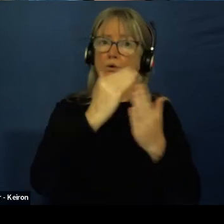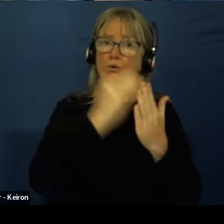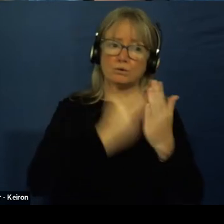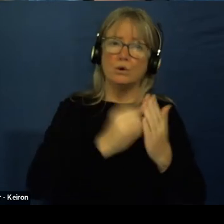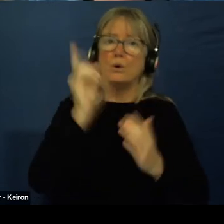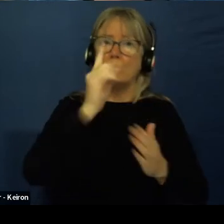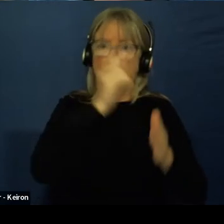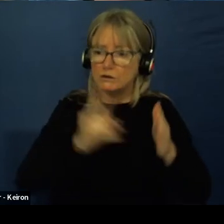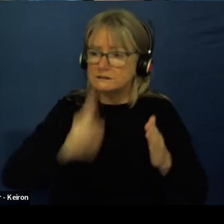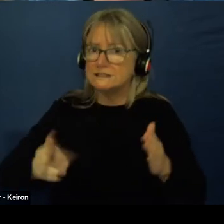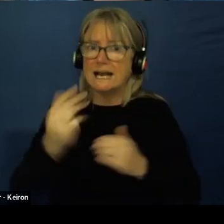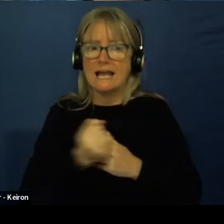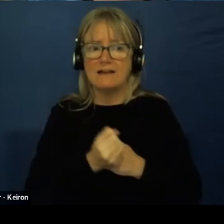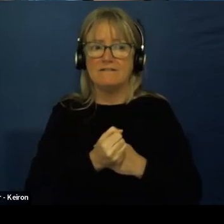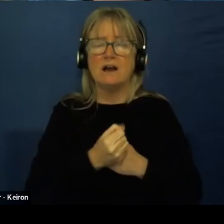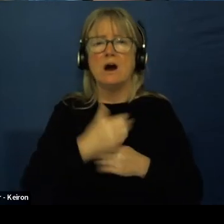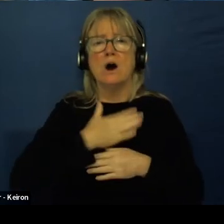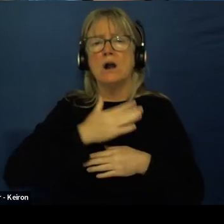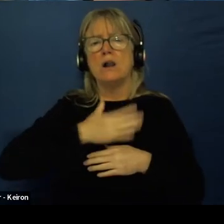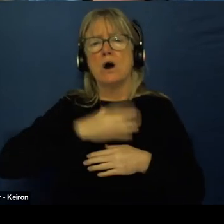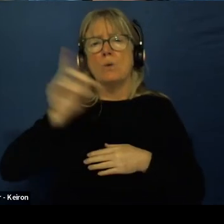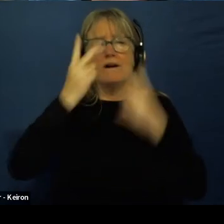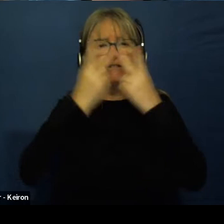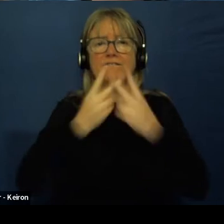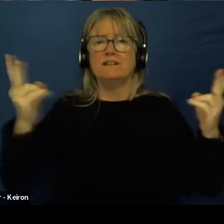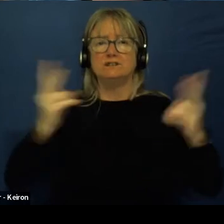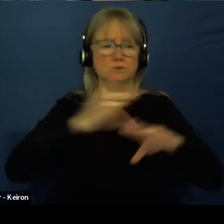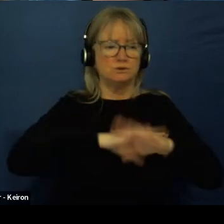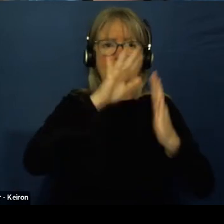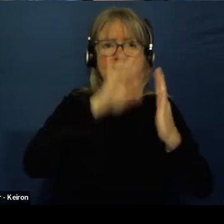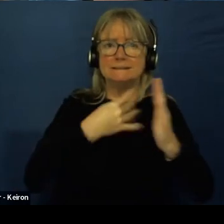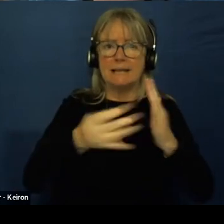I like having a visual timetable at school, and high, so I know what I'm doing.